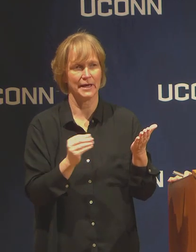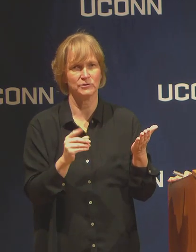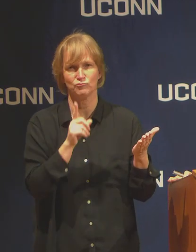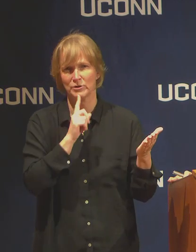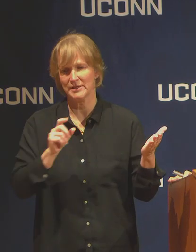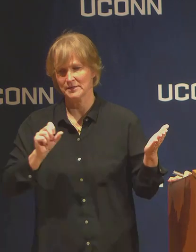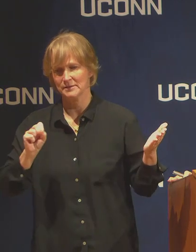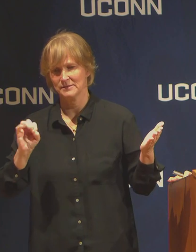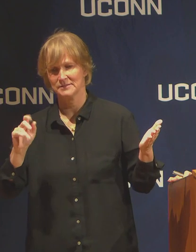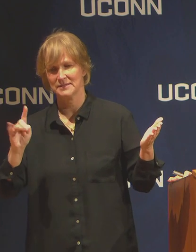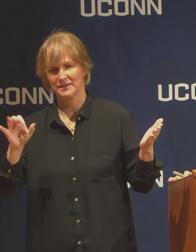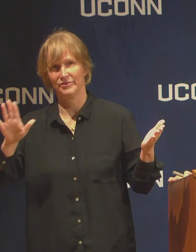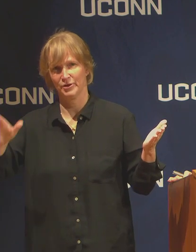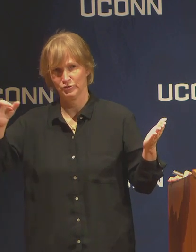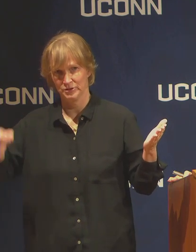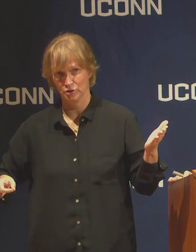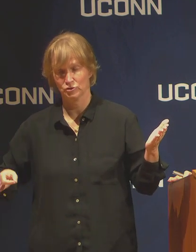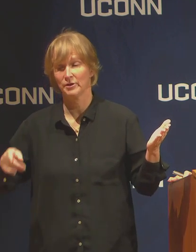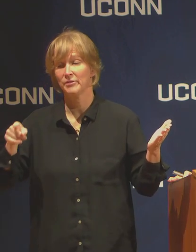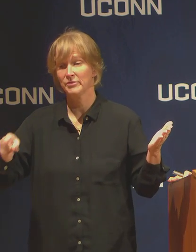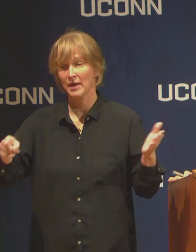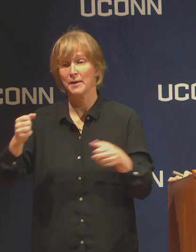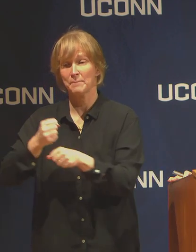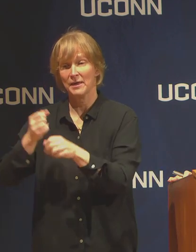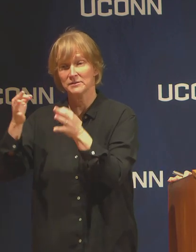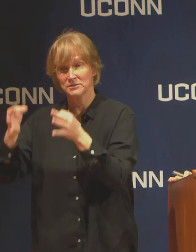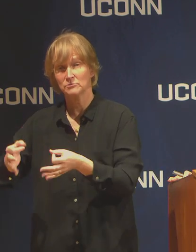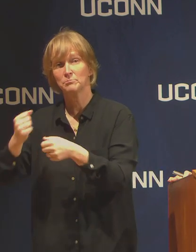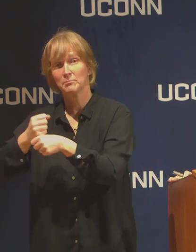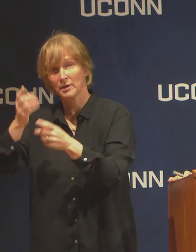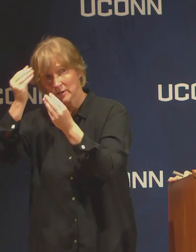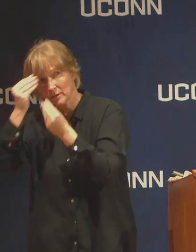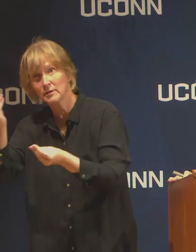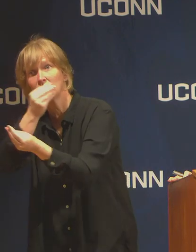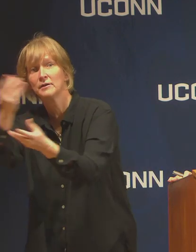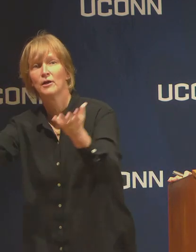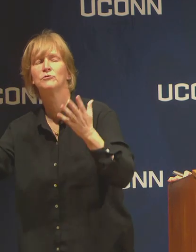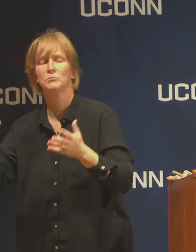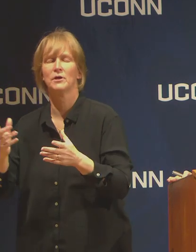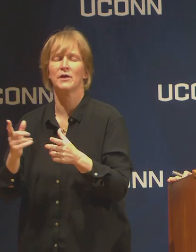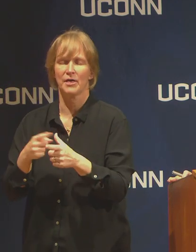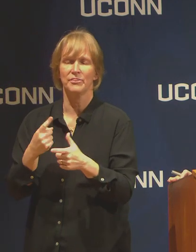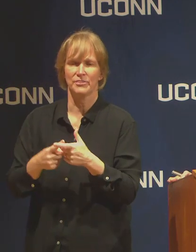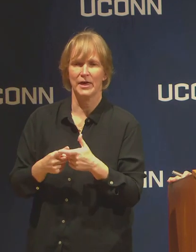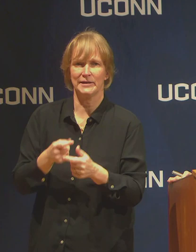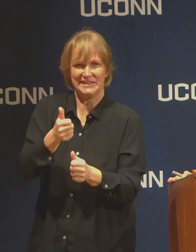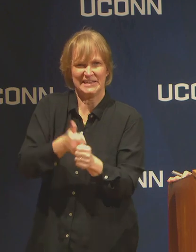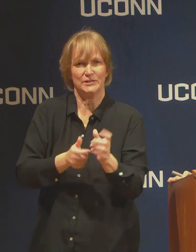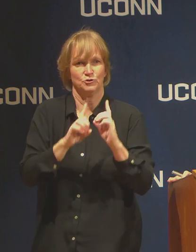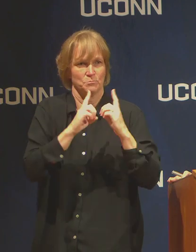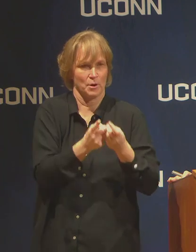Once that resolution passes, as we expect it probably will, it will be up to the departments and programs to make